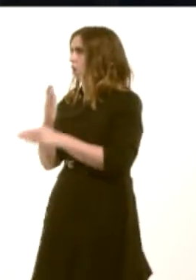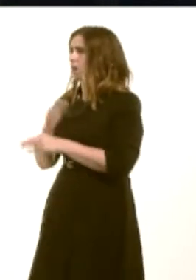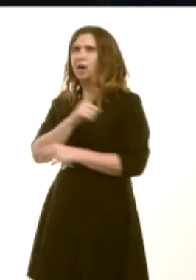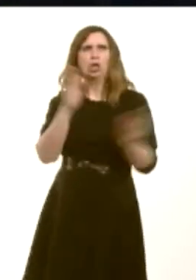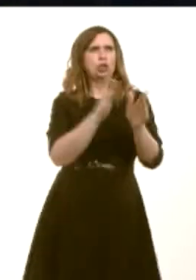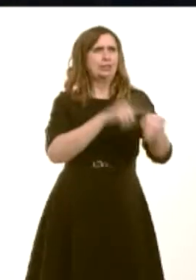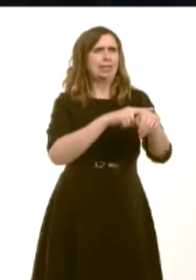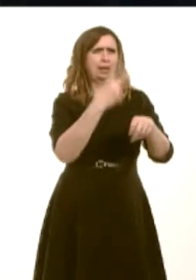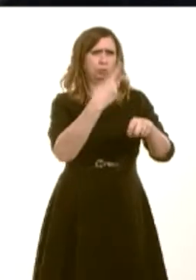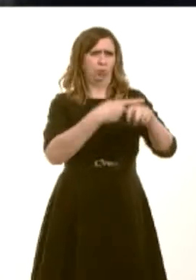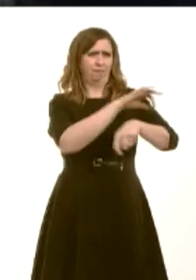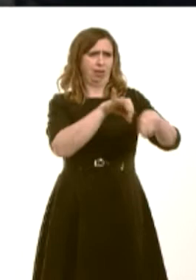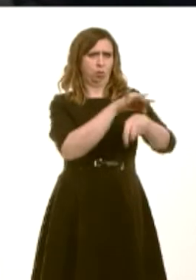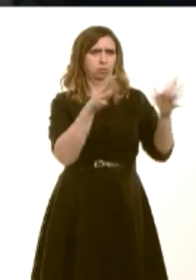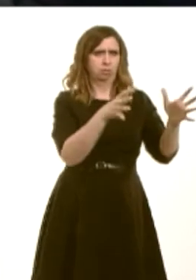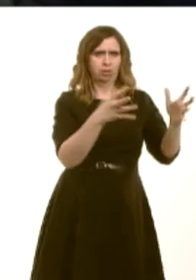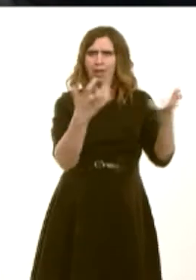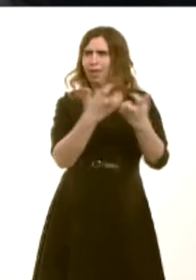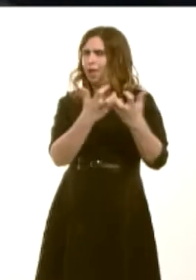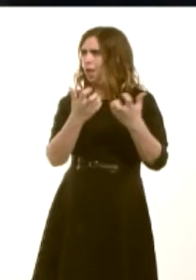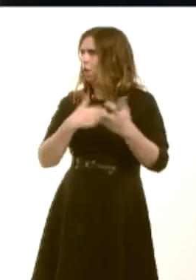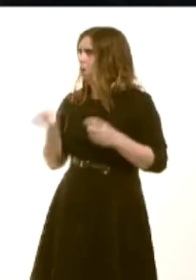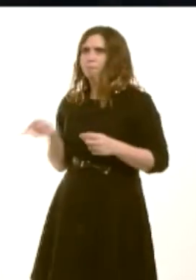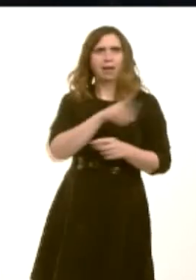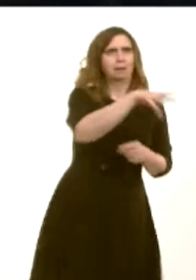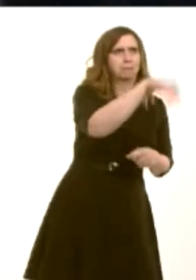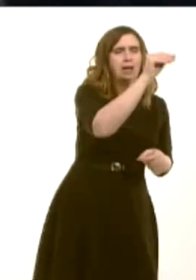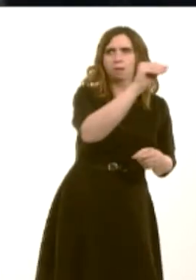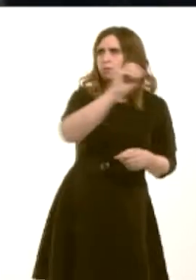childcare provider to deliver and collect a child for such a short placement. Authorities